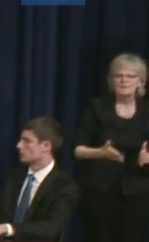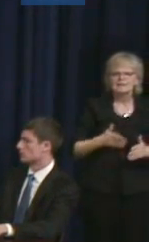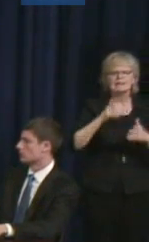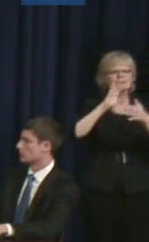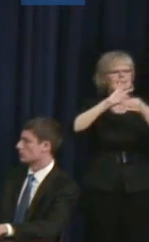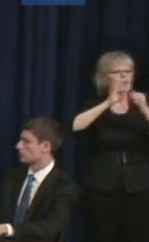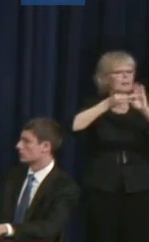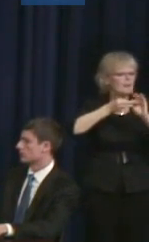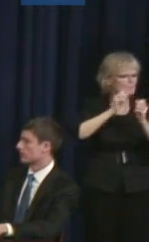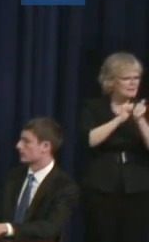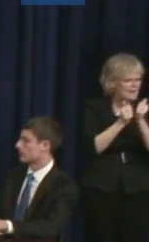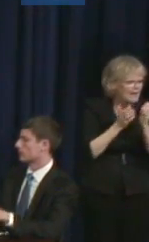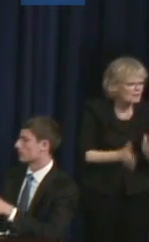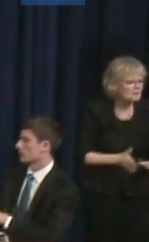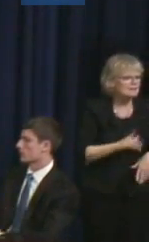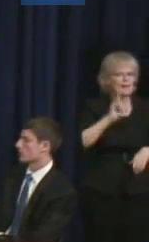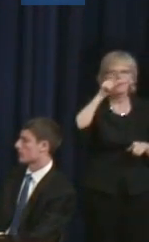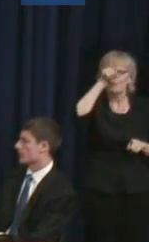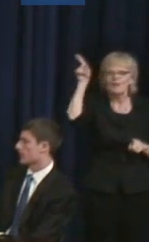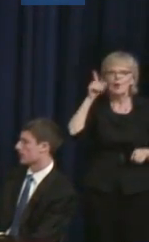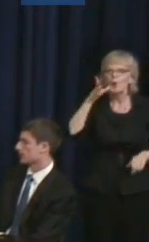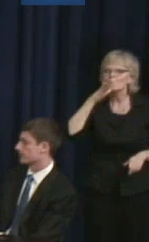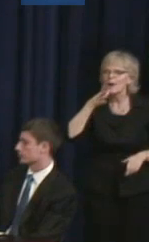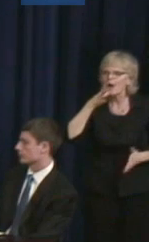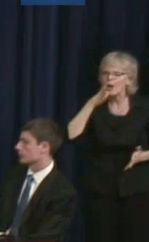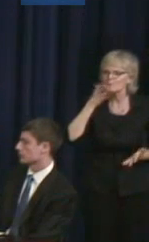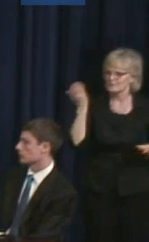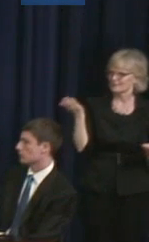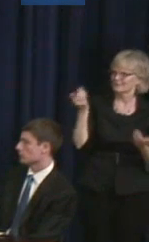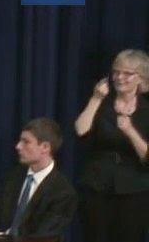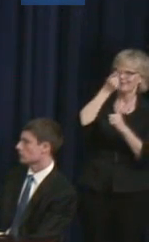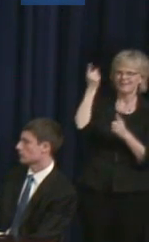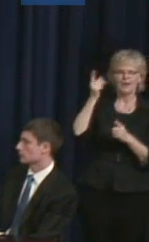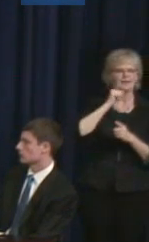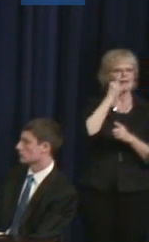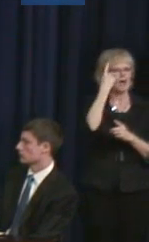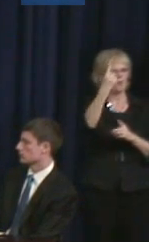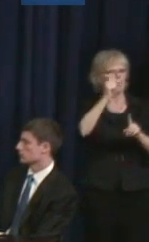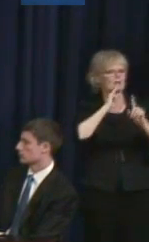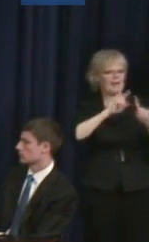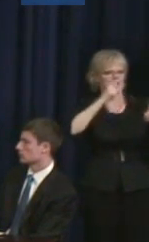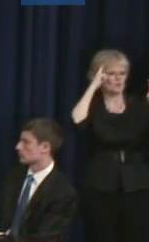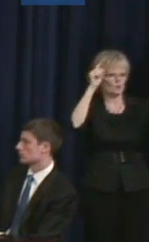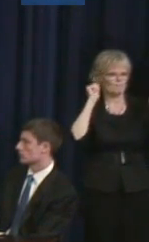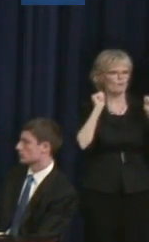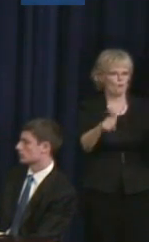You know, just letting them know that there's no one set answer, and again the point that Brian had raised